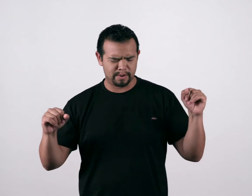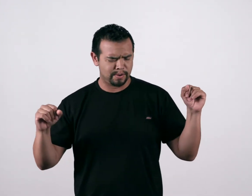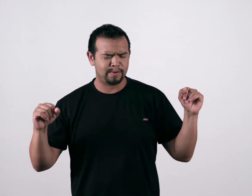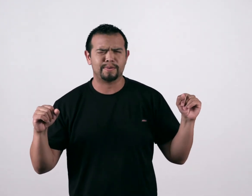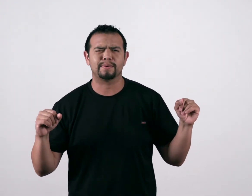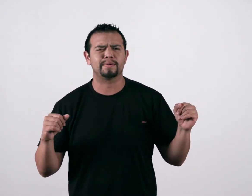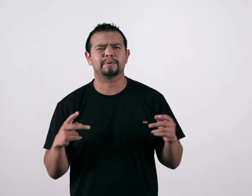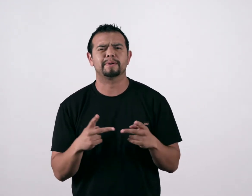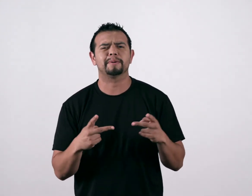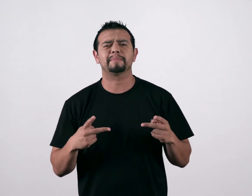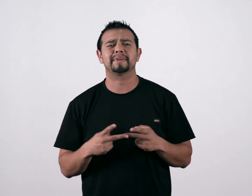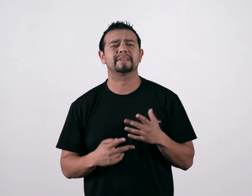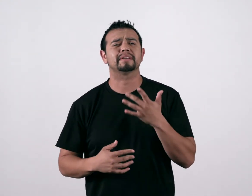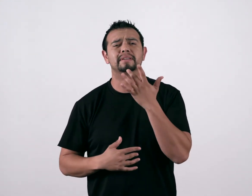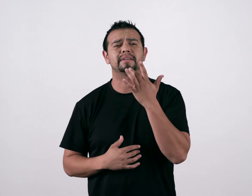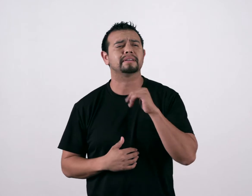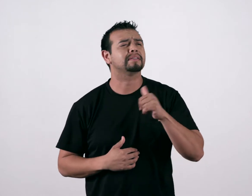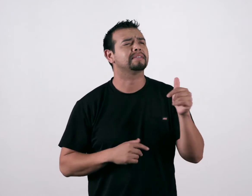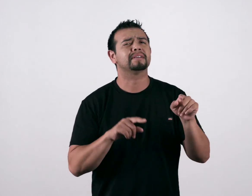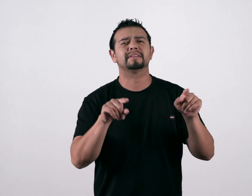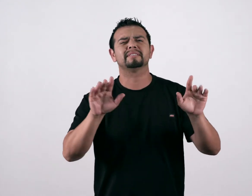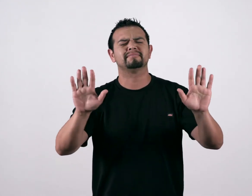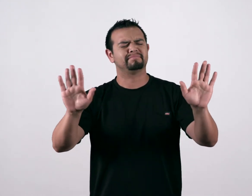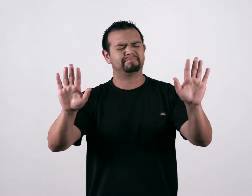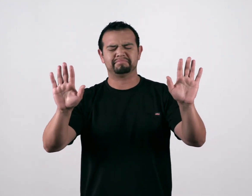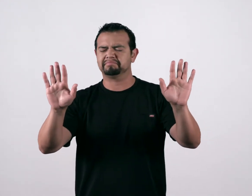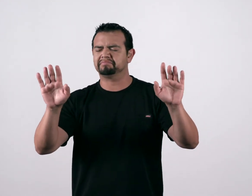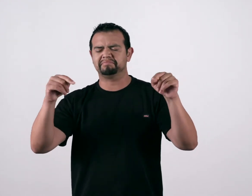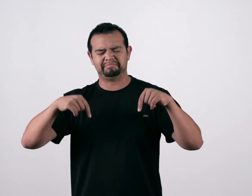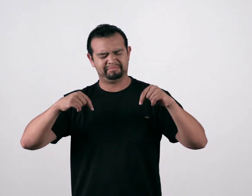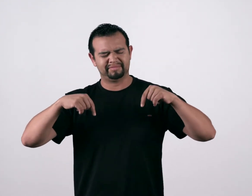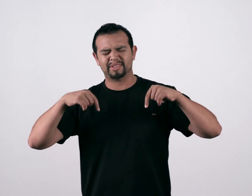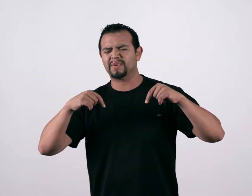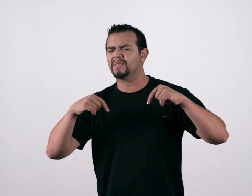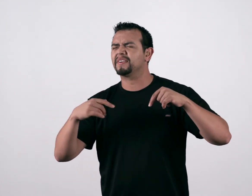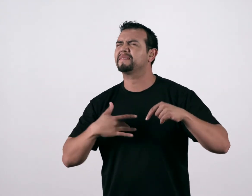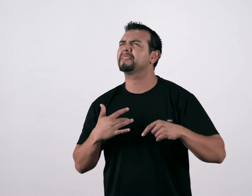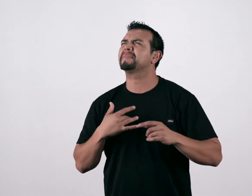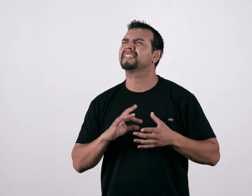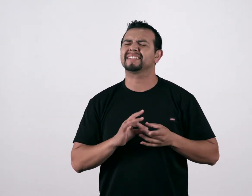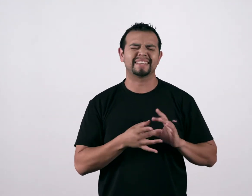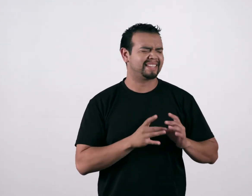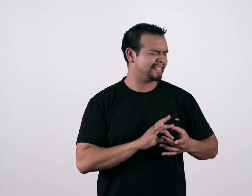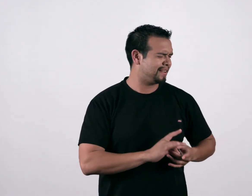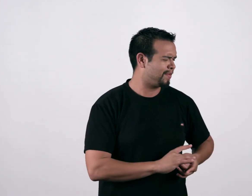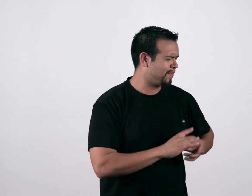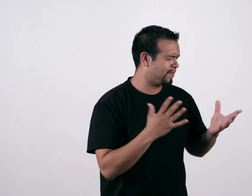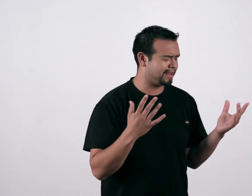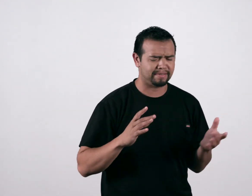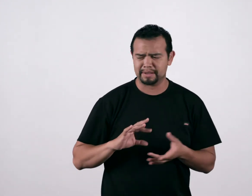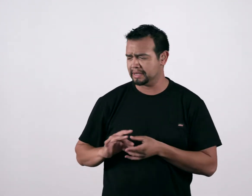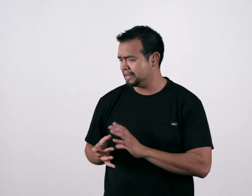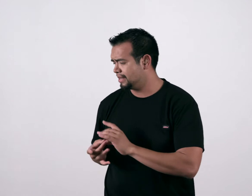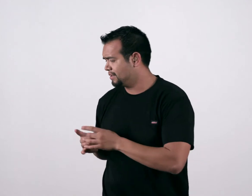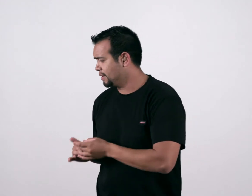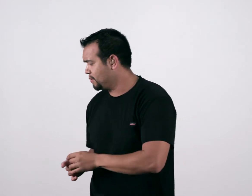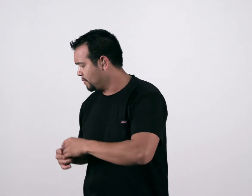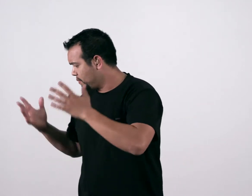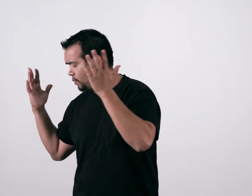There is no place I’d rather be I see my chains unraveling